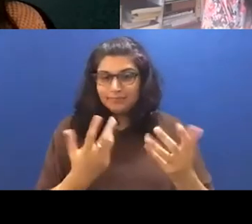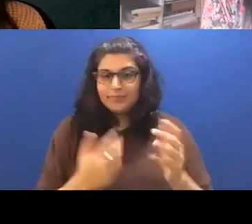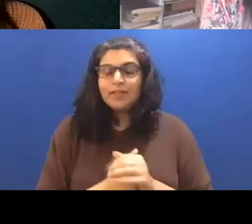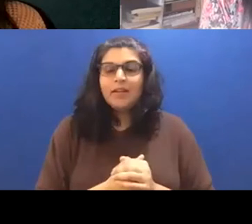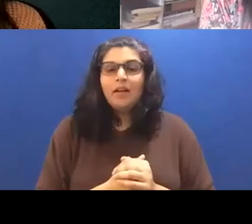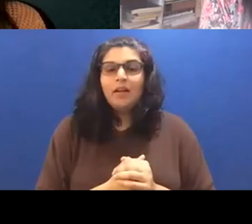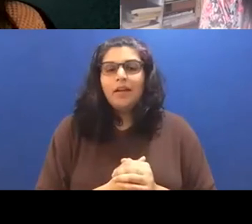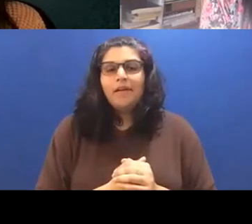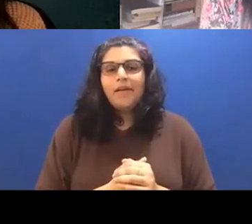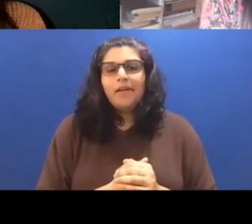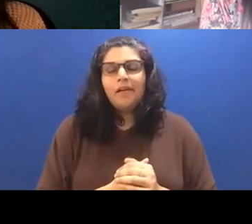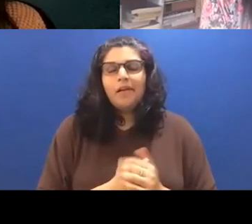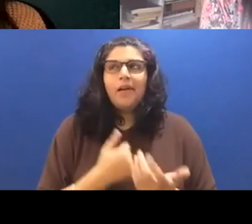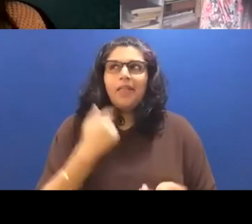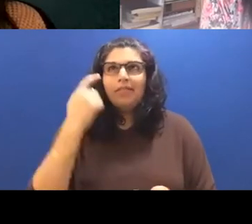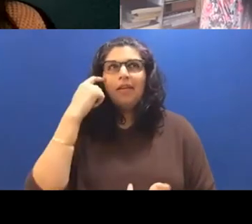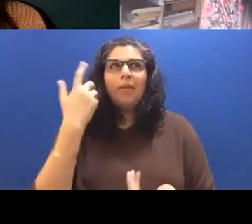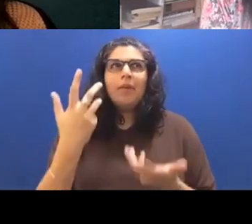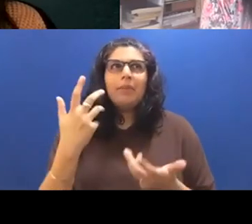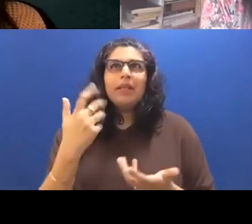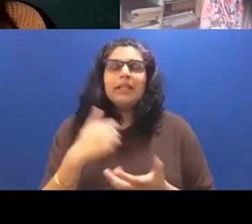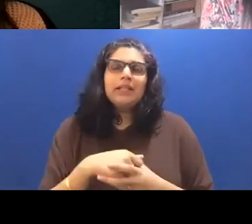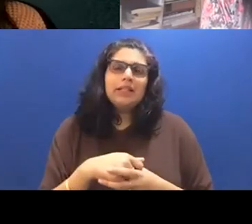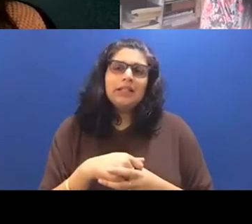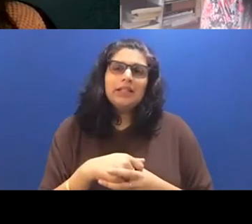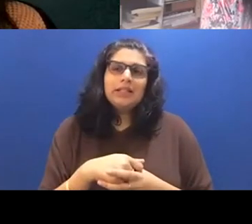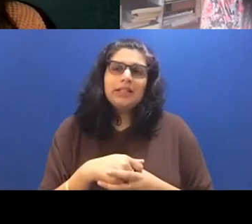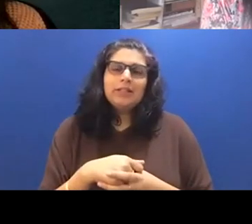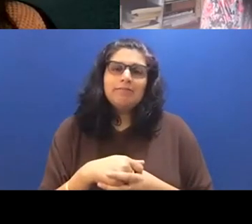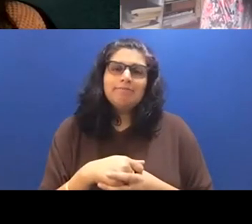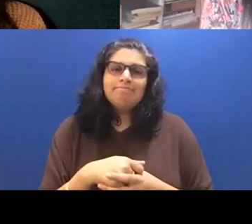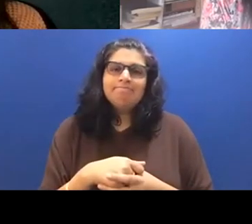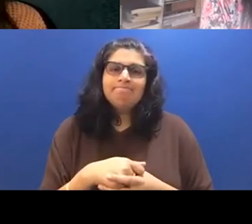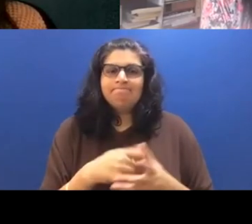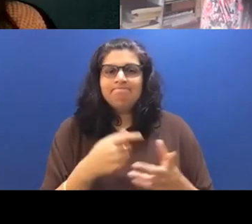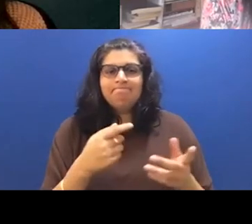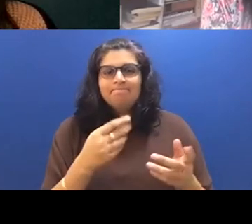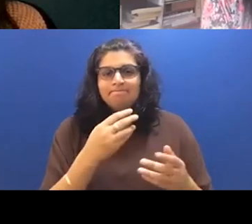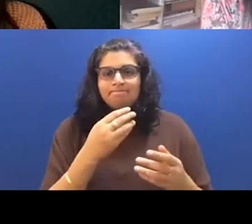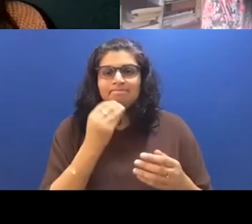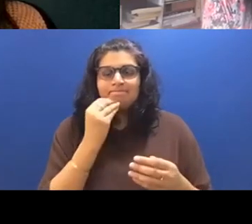that that would be something that you know, kind of immediately makes Willow feel alienated